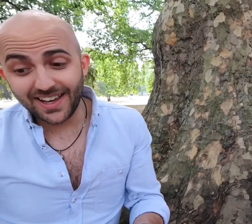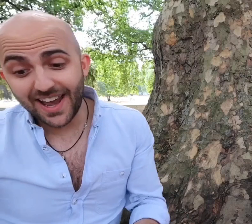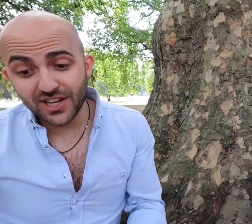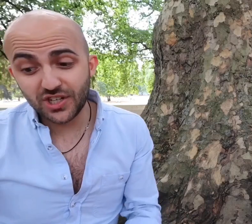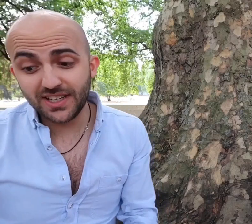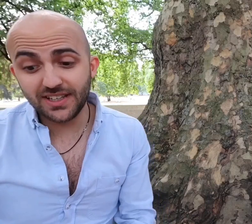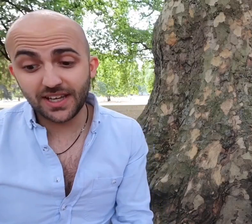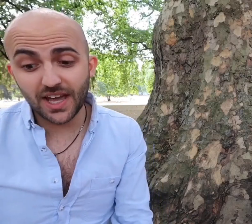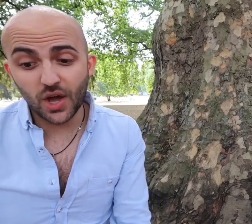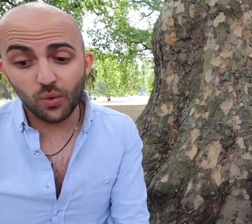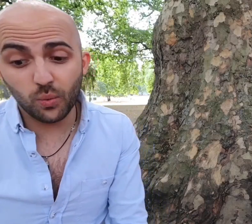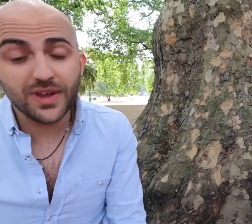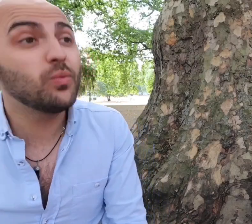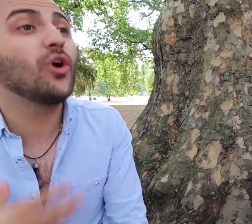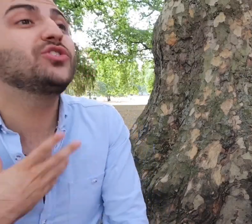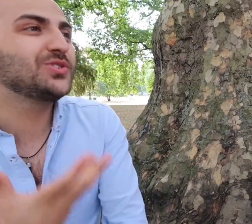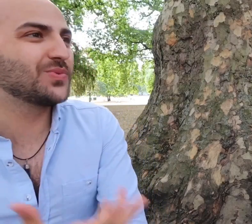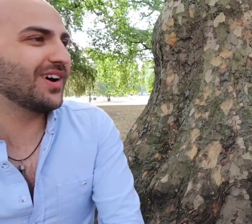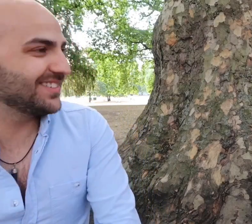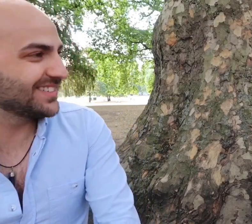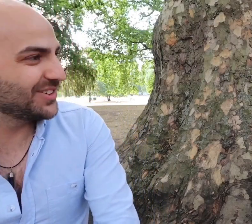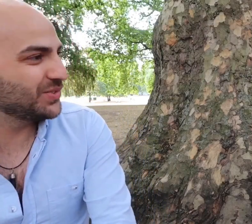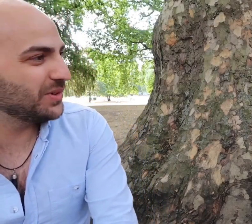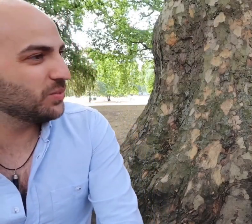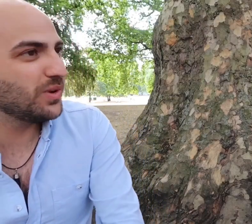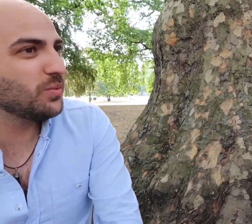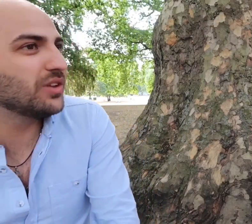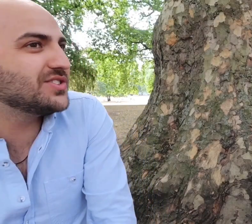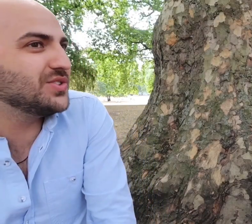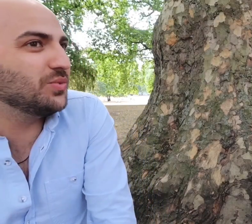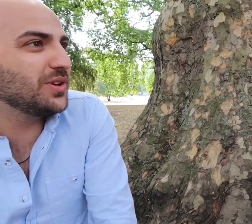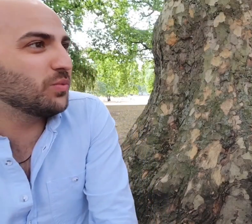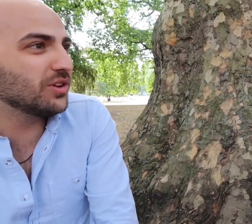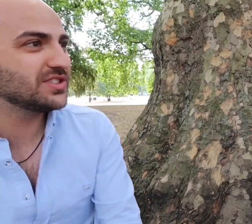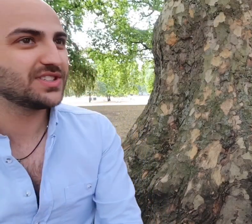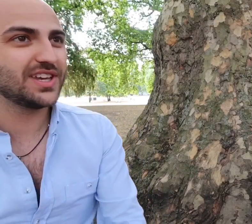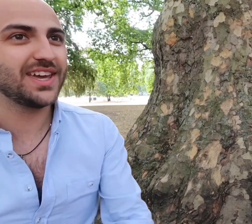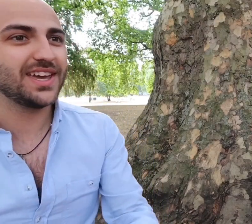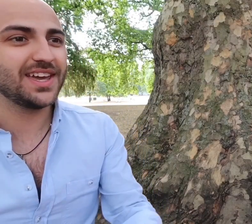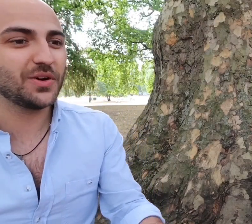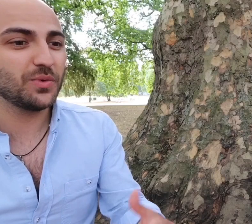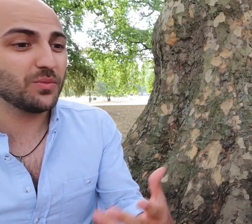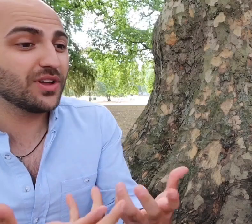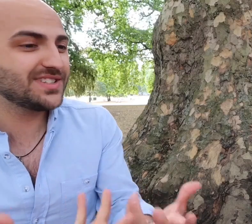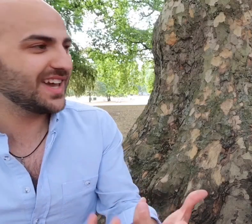and actually we want you to ask because we want to we want